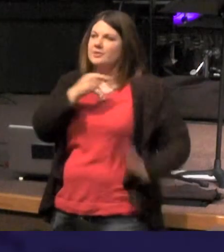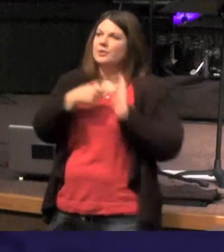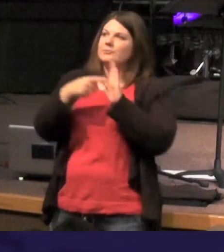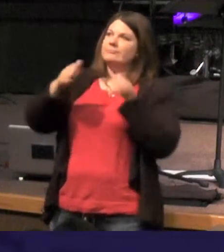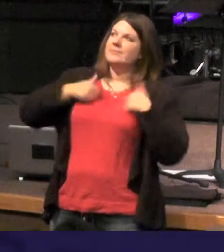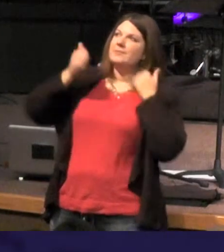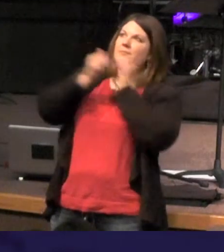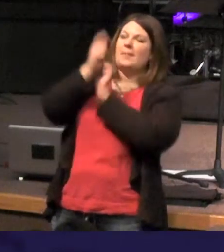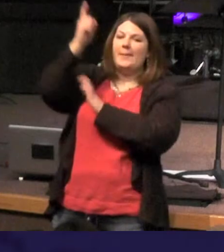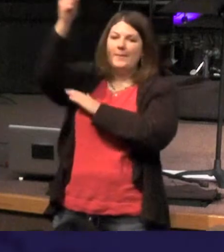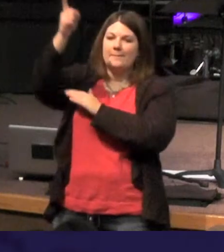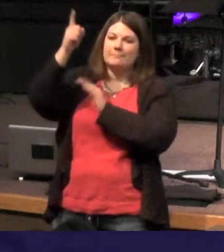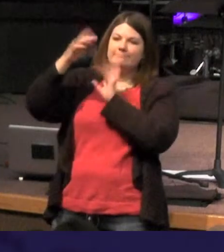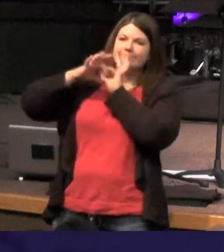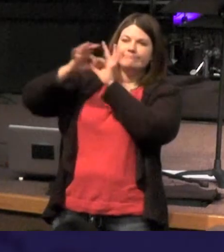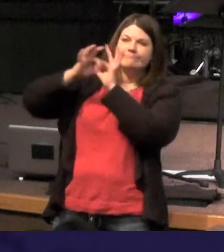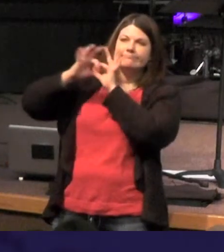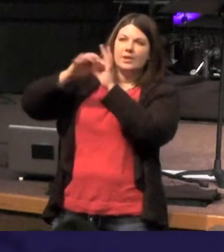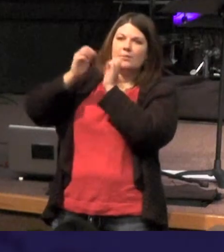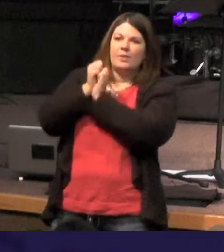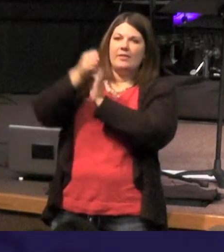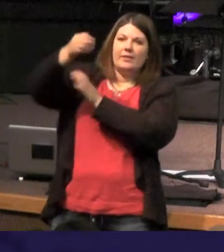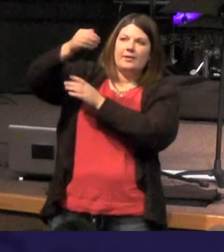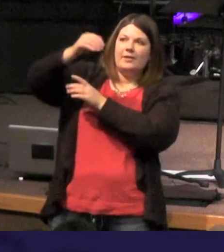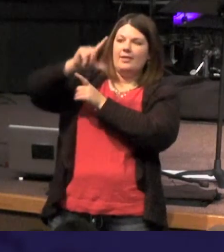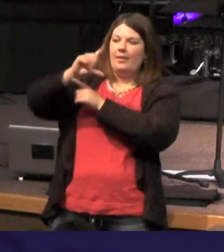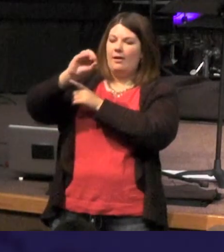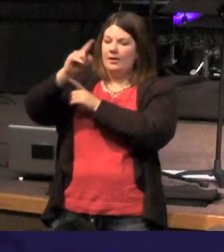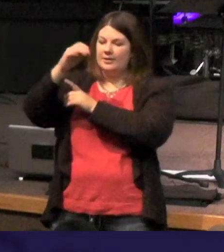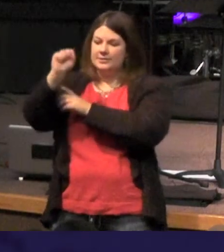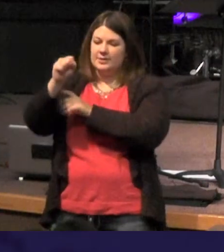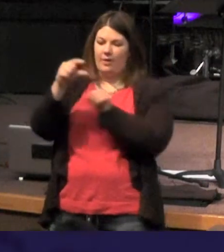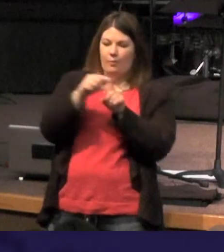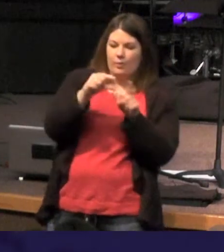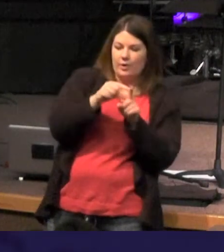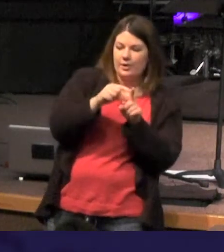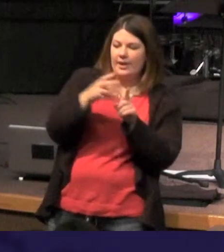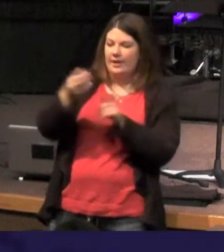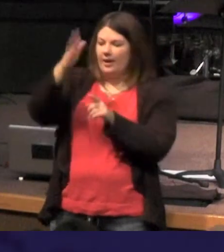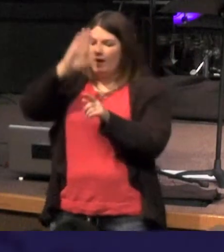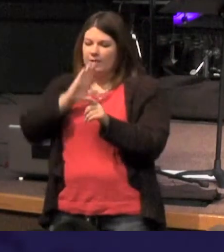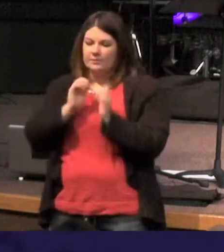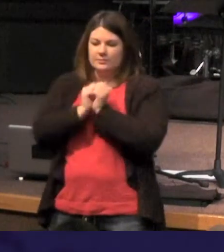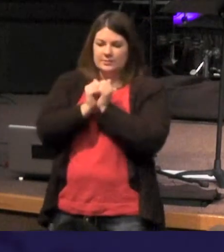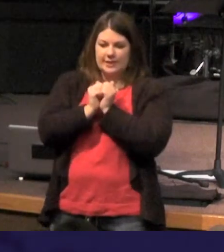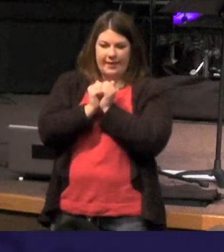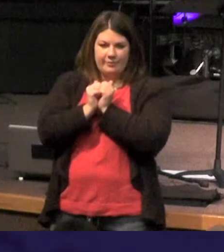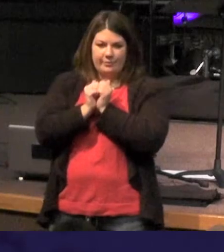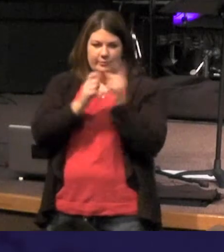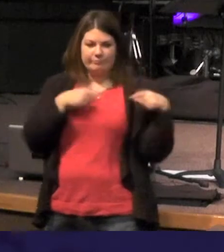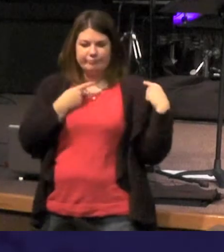somehow there is fellowship between this Logos - this Word the Word and God we see here that